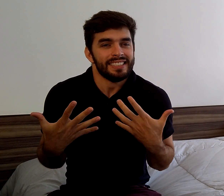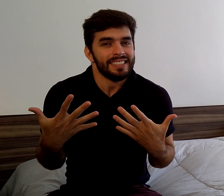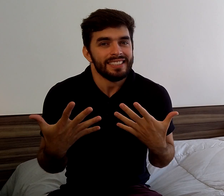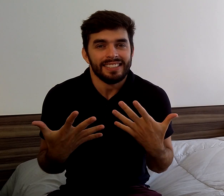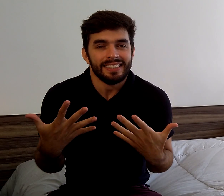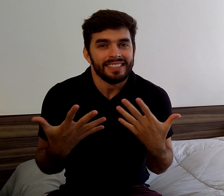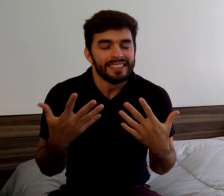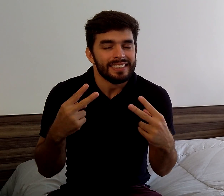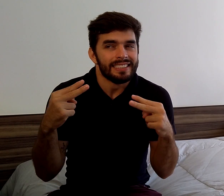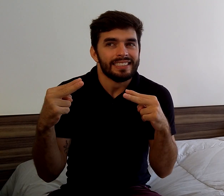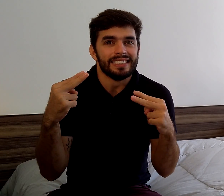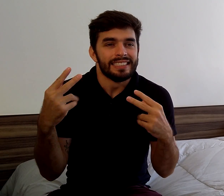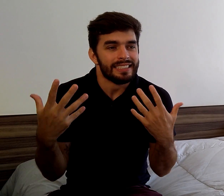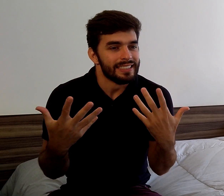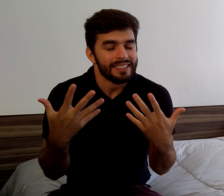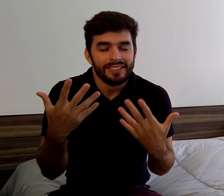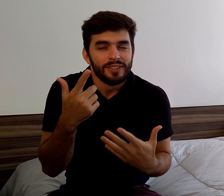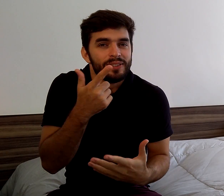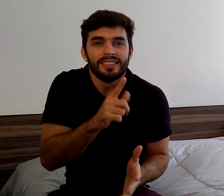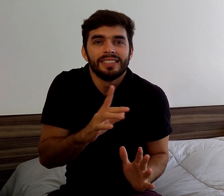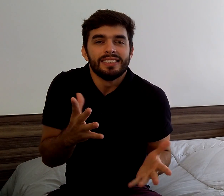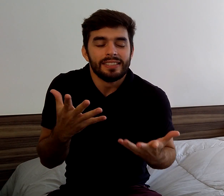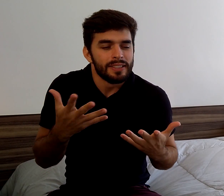and I turned my eyes to the fire.